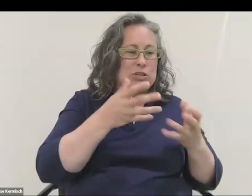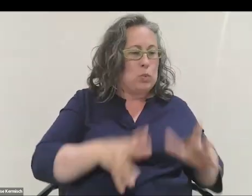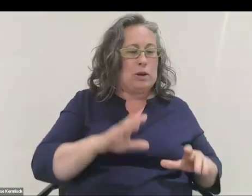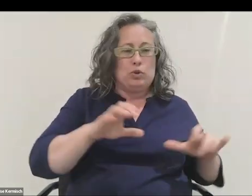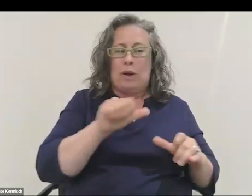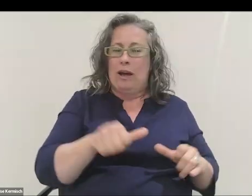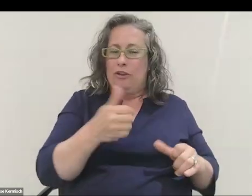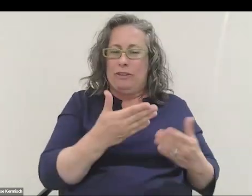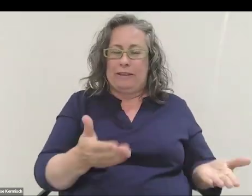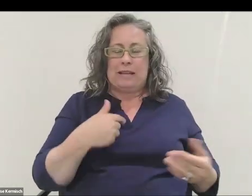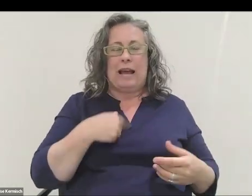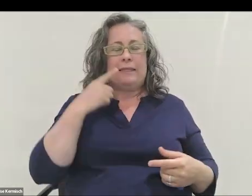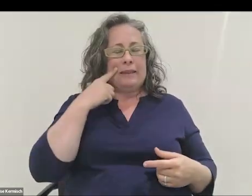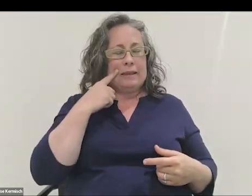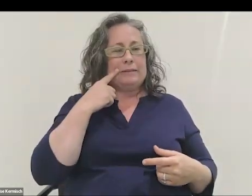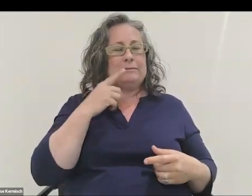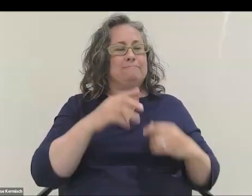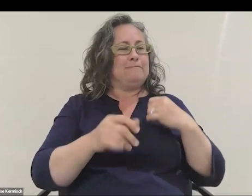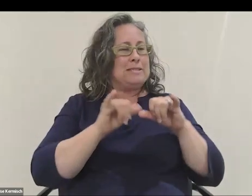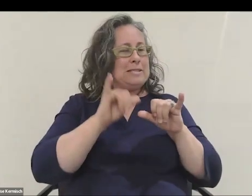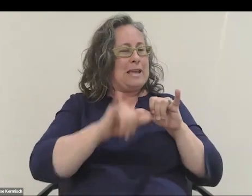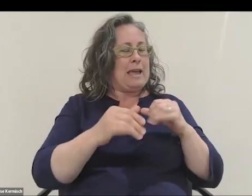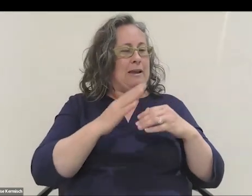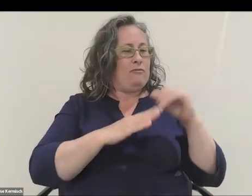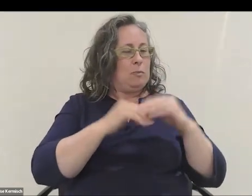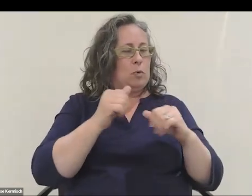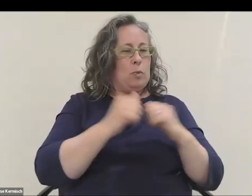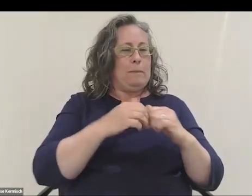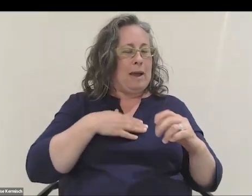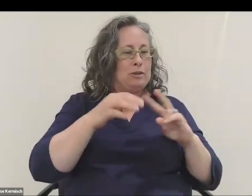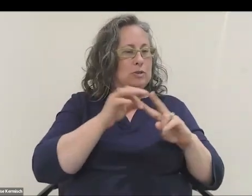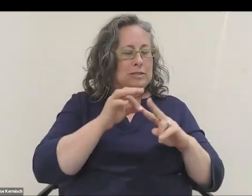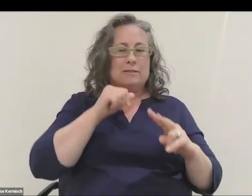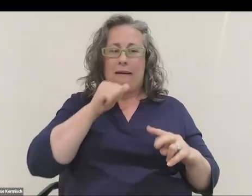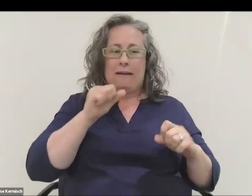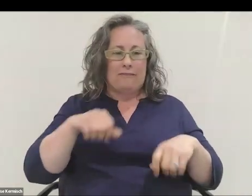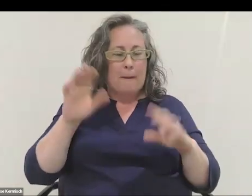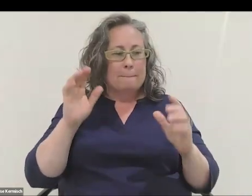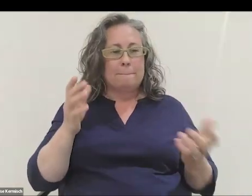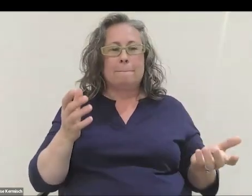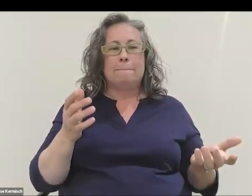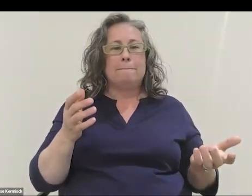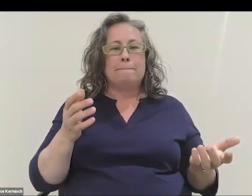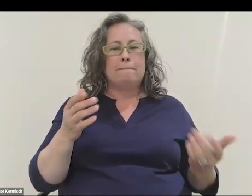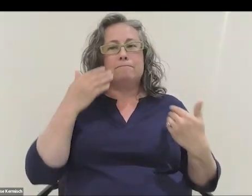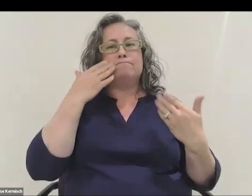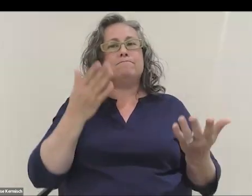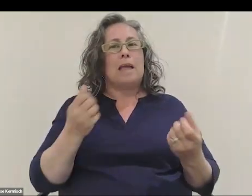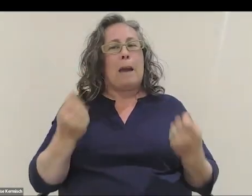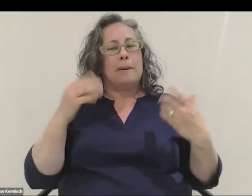I think just having being comfortable with my choice and just not giving up, you just never know. I don't know how many other things we would wait